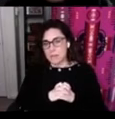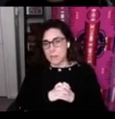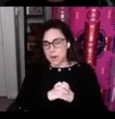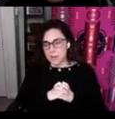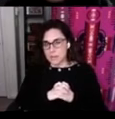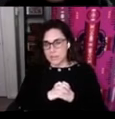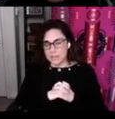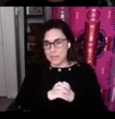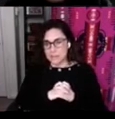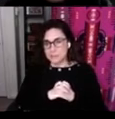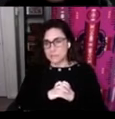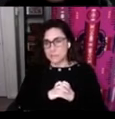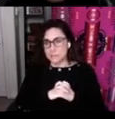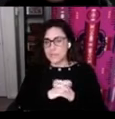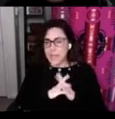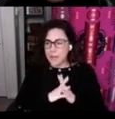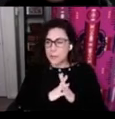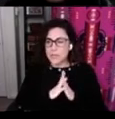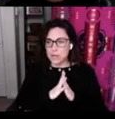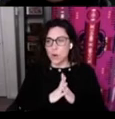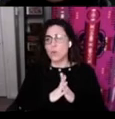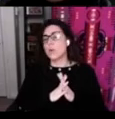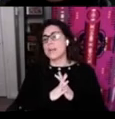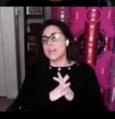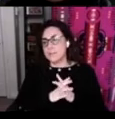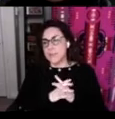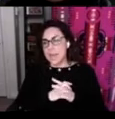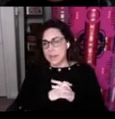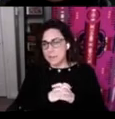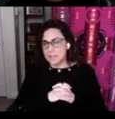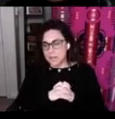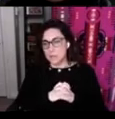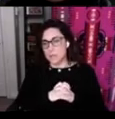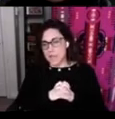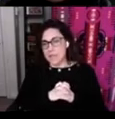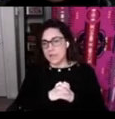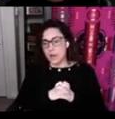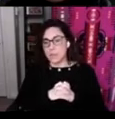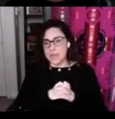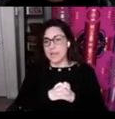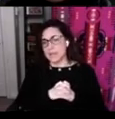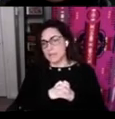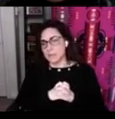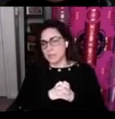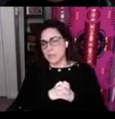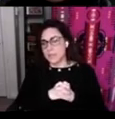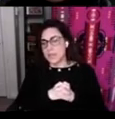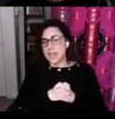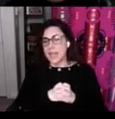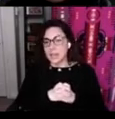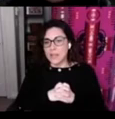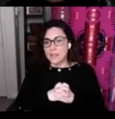partners is, how do we know if the efforts that we're making, are making a difference? And that's